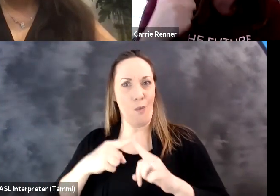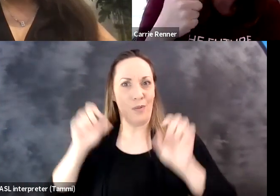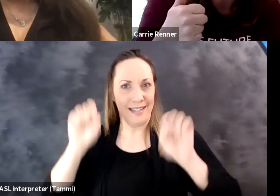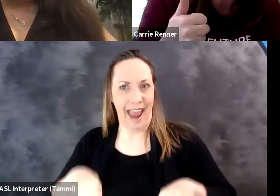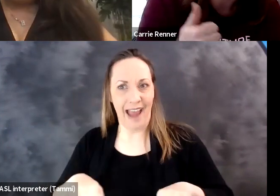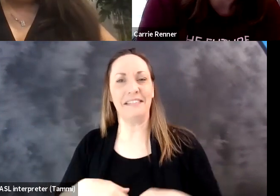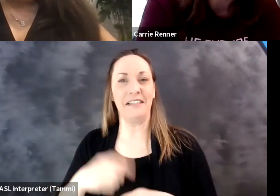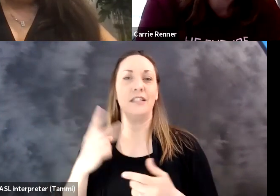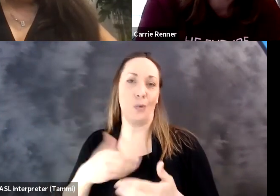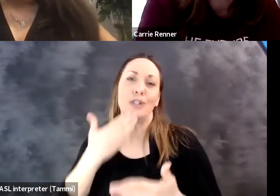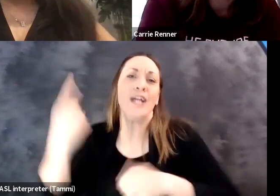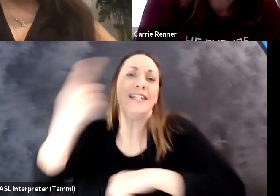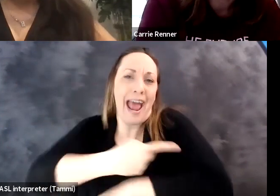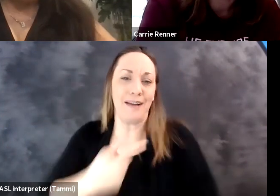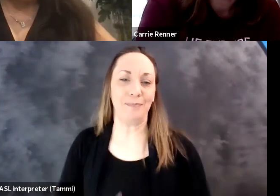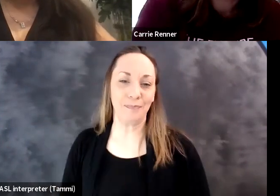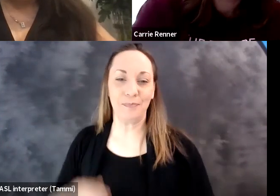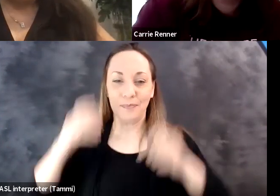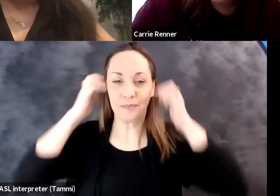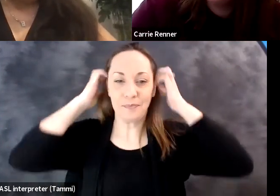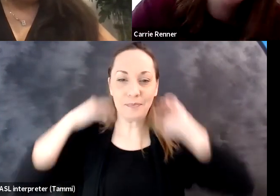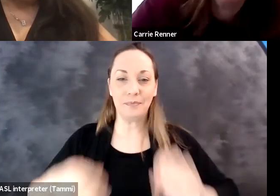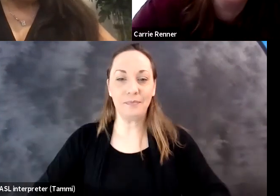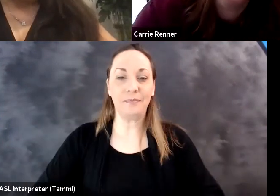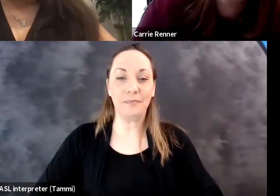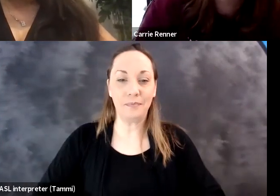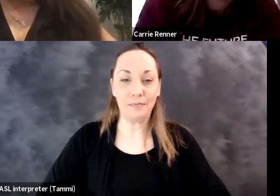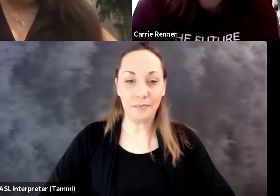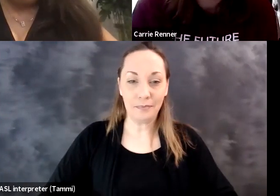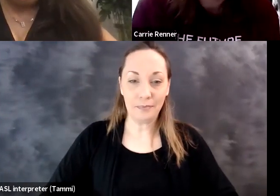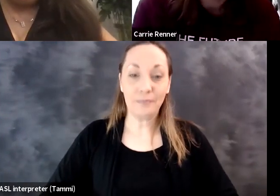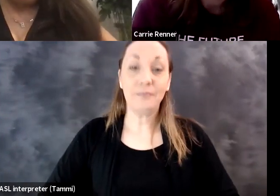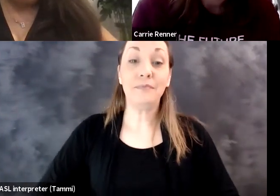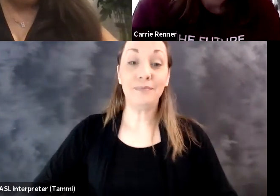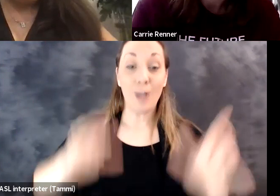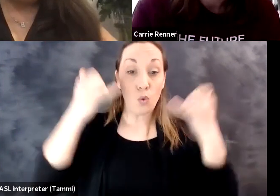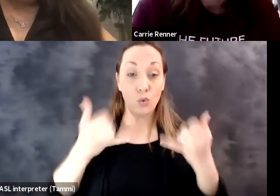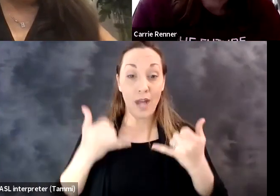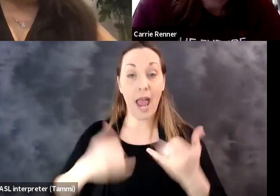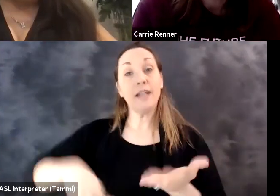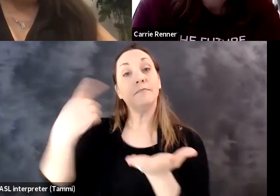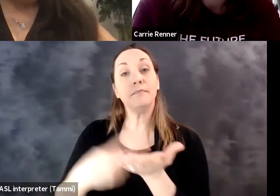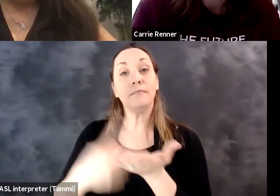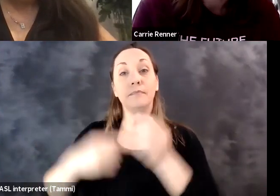I'm good. The sun is shining in Seattle. We take that when we can.